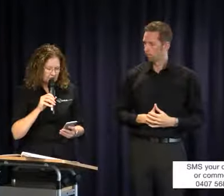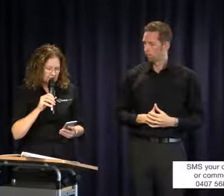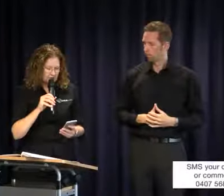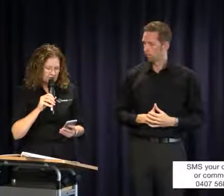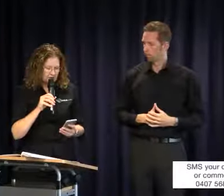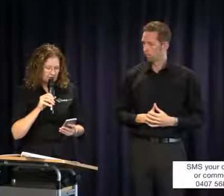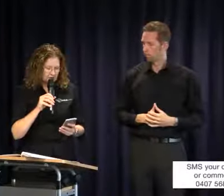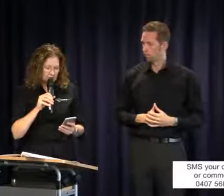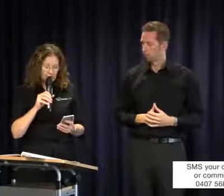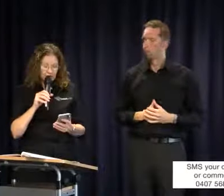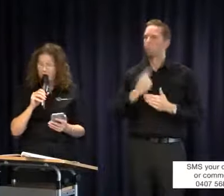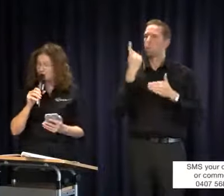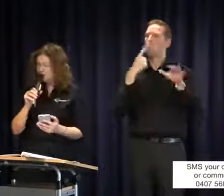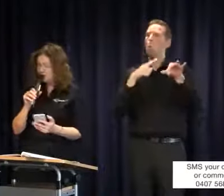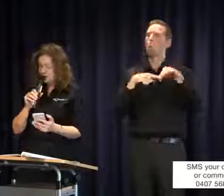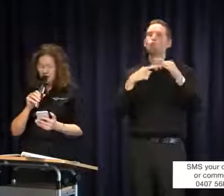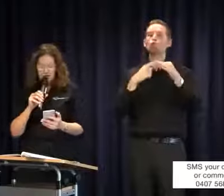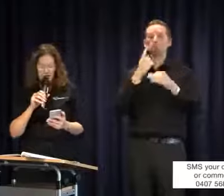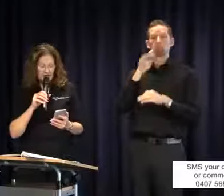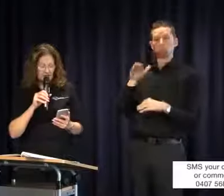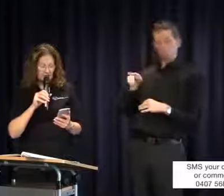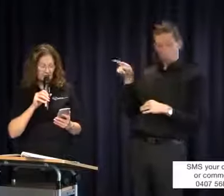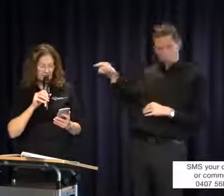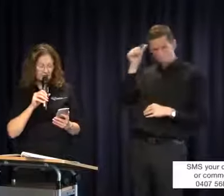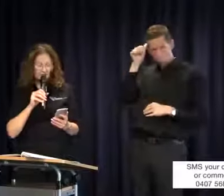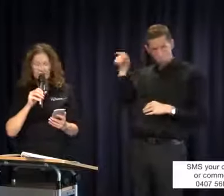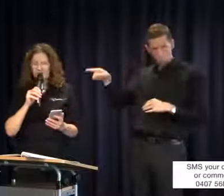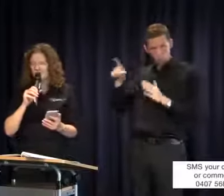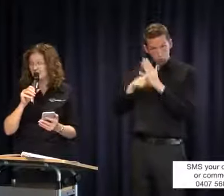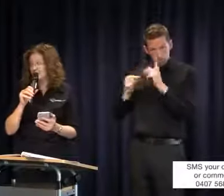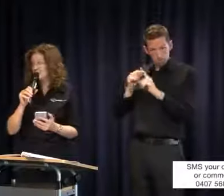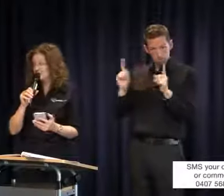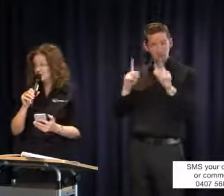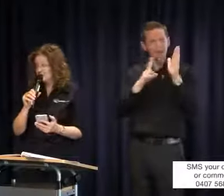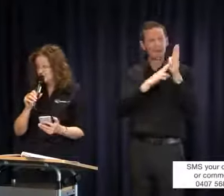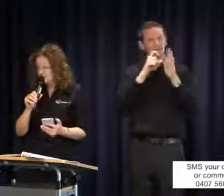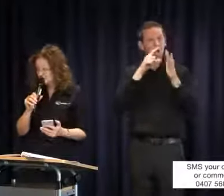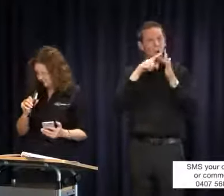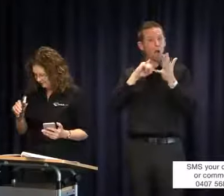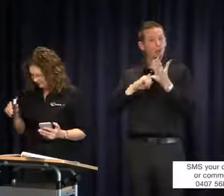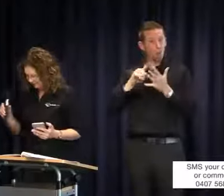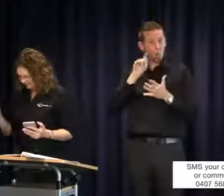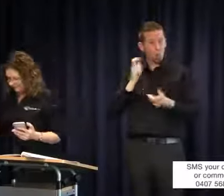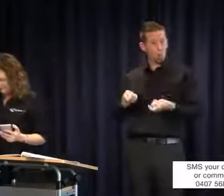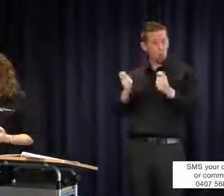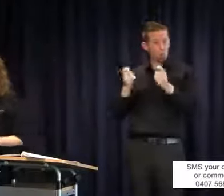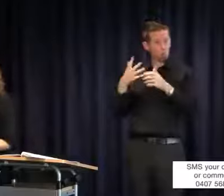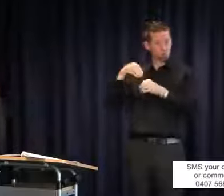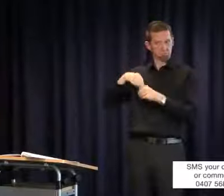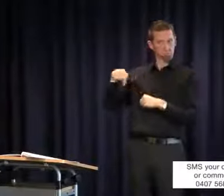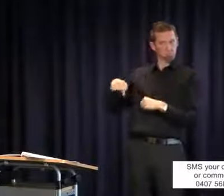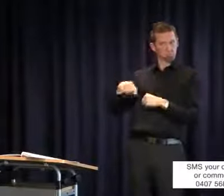is do you know, Julie, if the NDIS will be addressed in all of this?